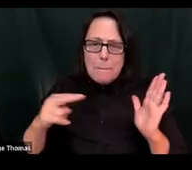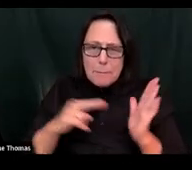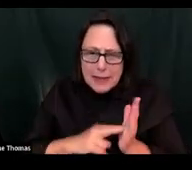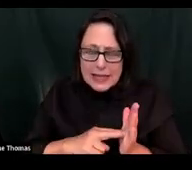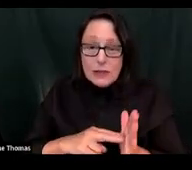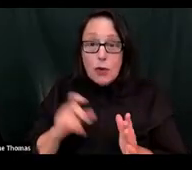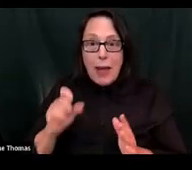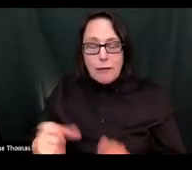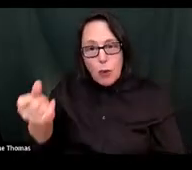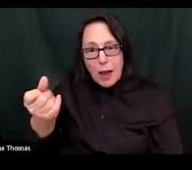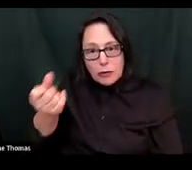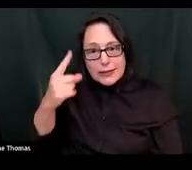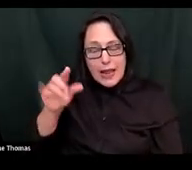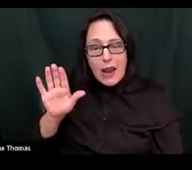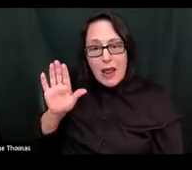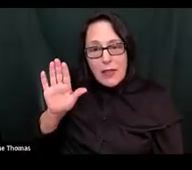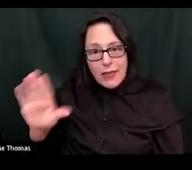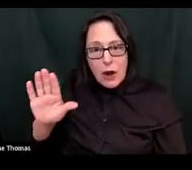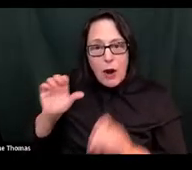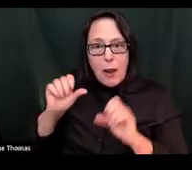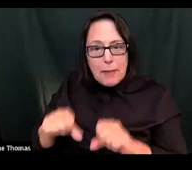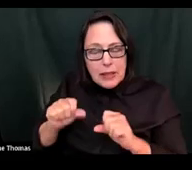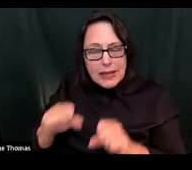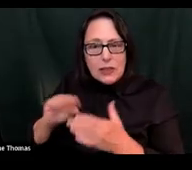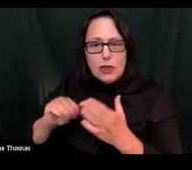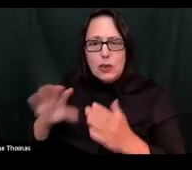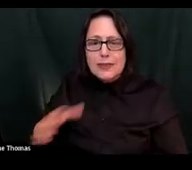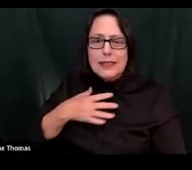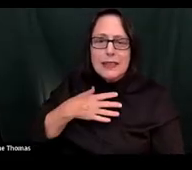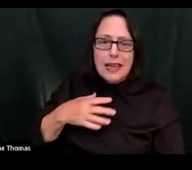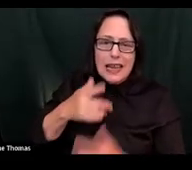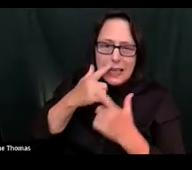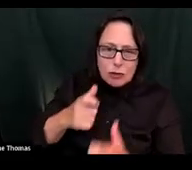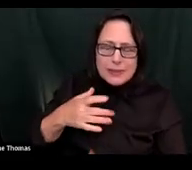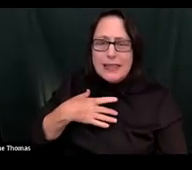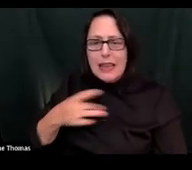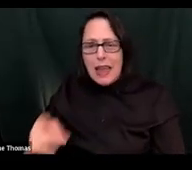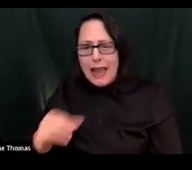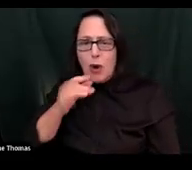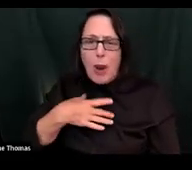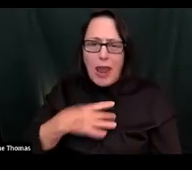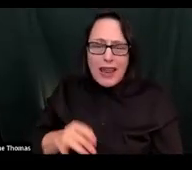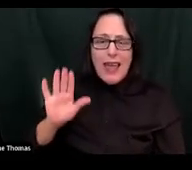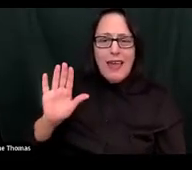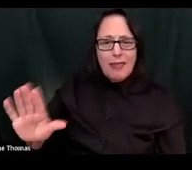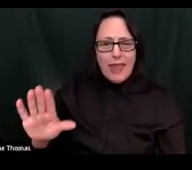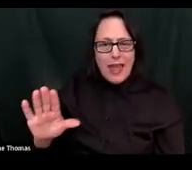how that student's abilities, their interests, their likes and dislikes, their temperament.